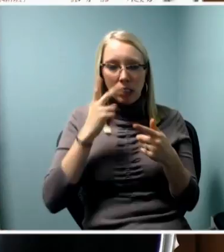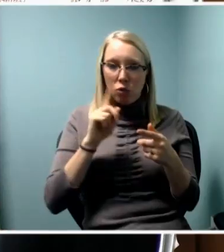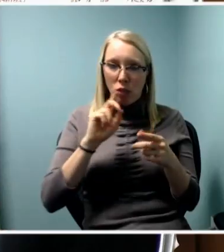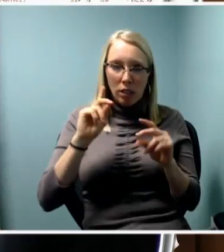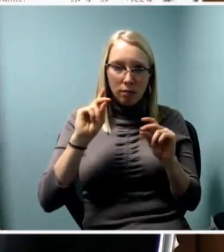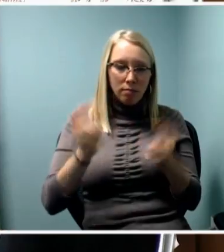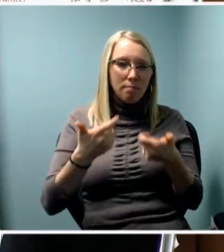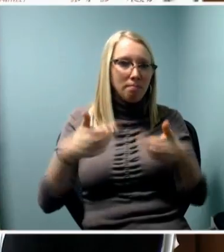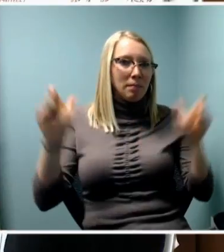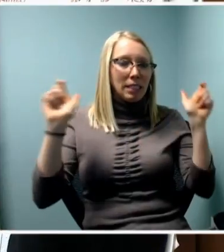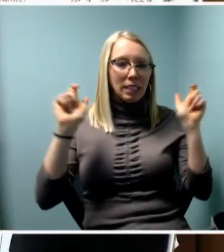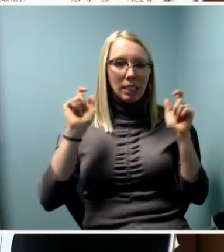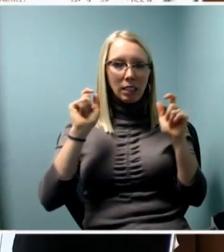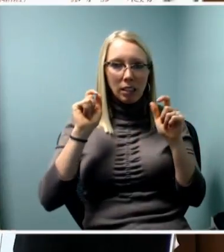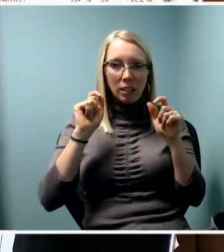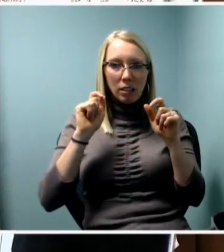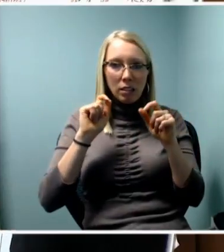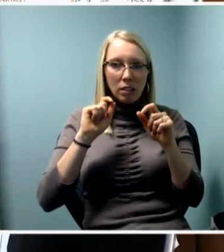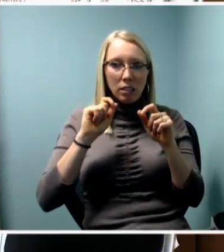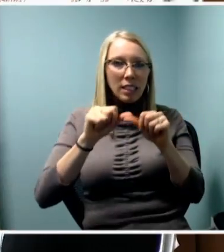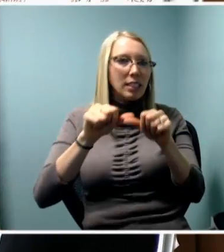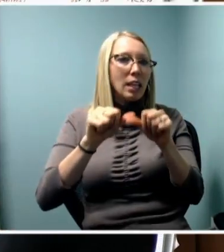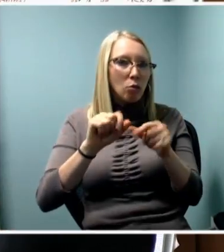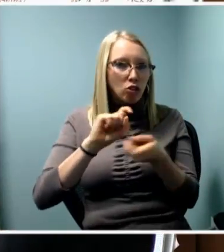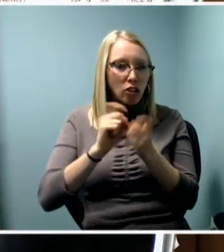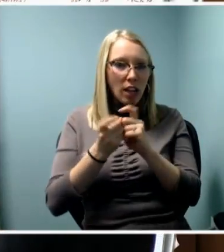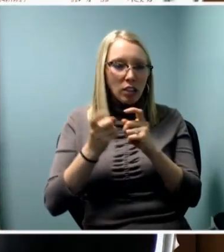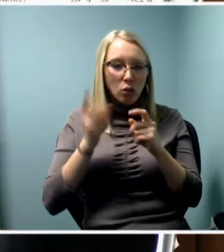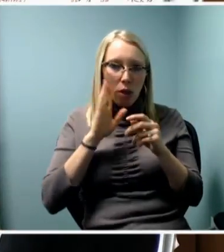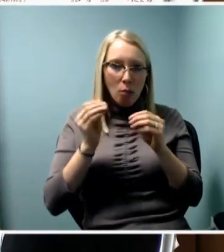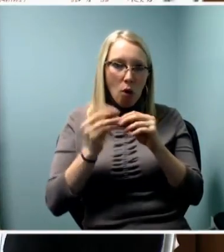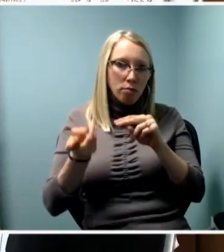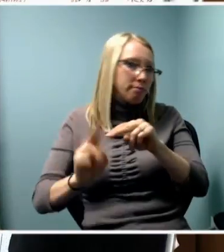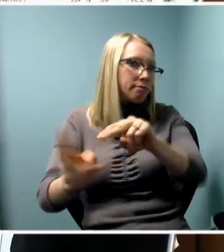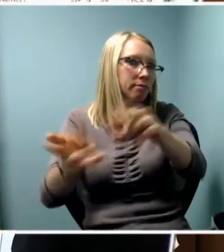for speeding up some of our ideas.